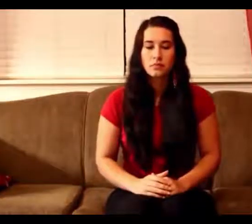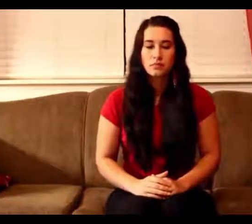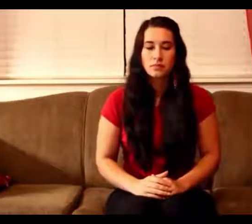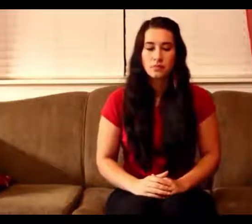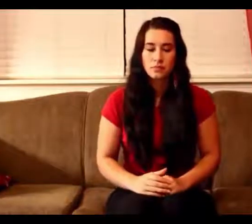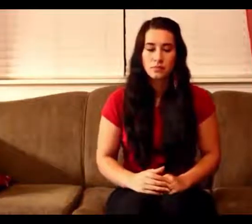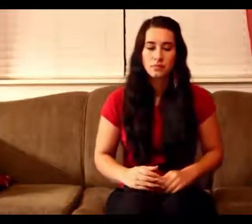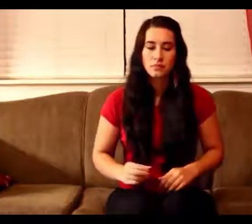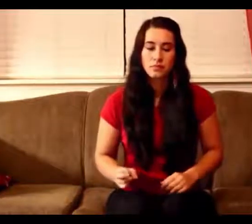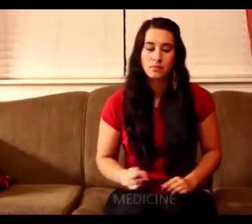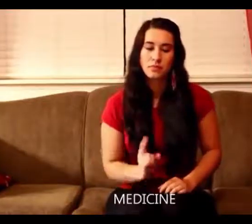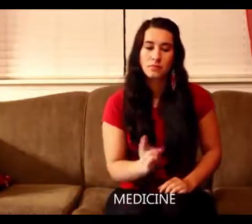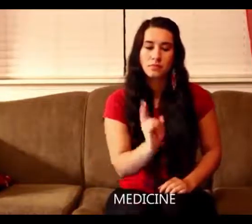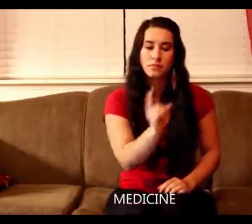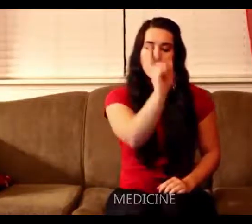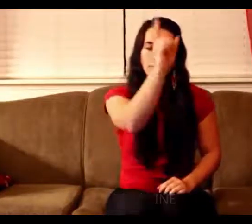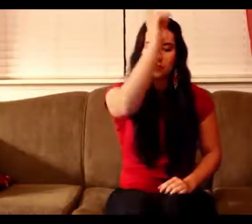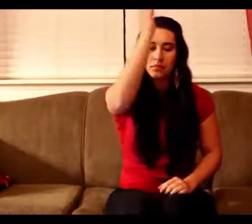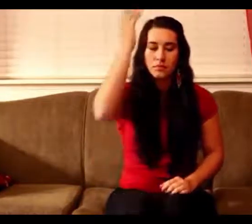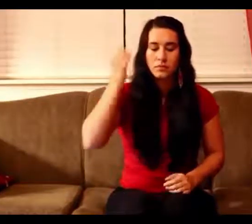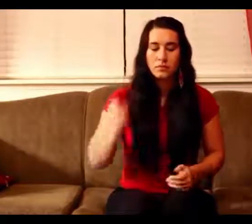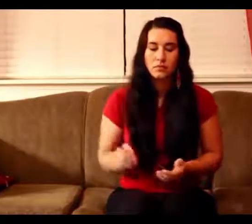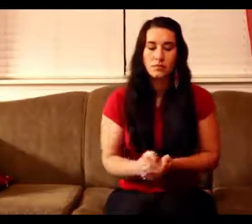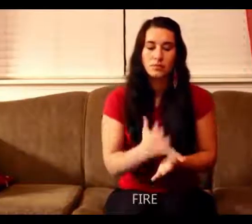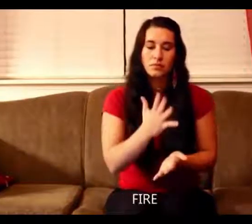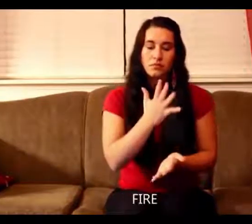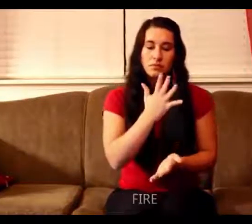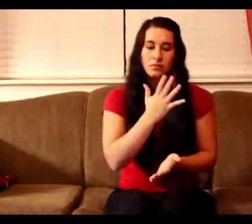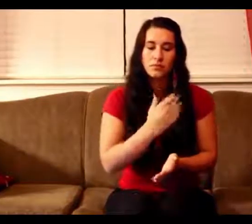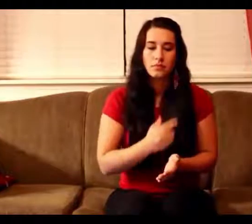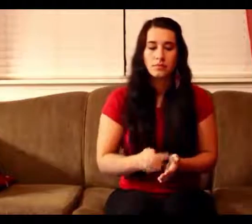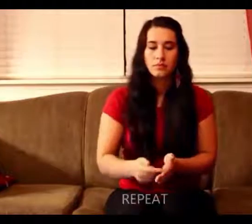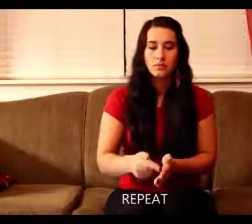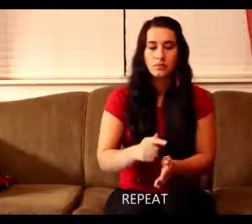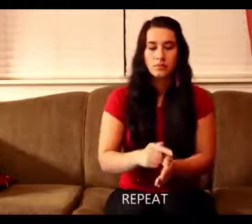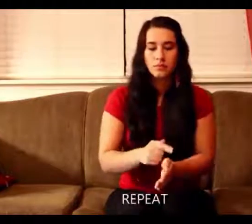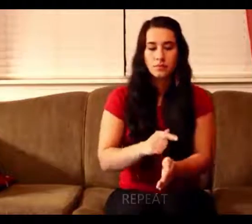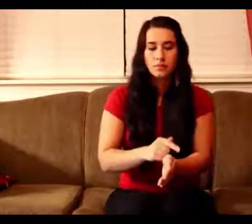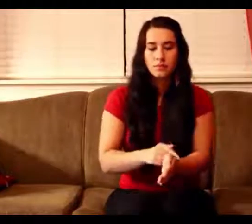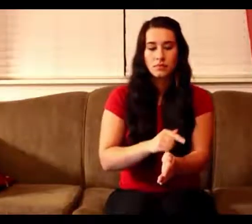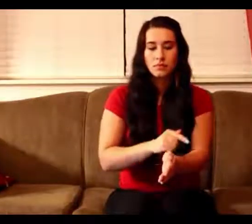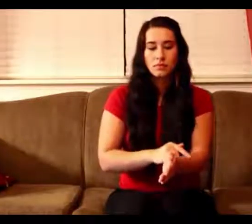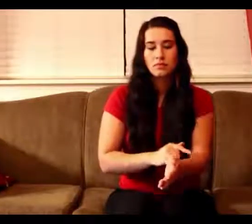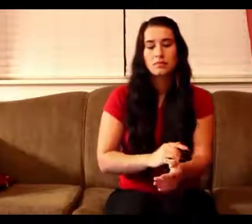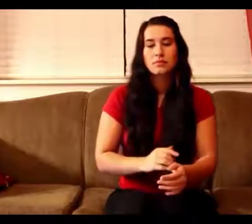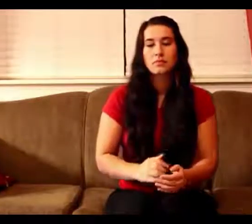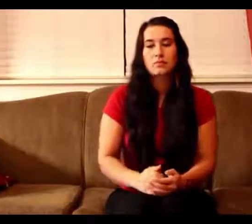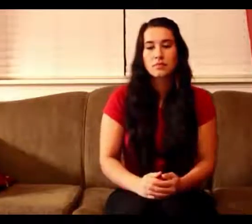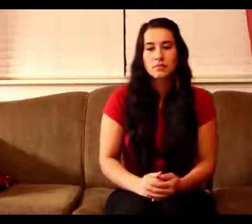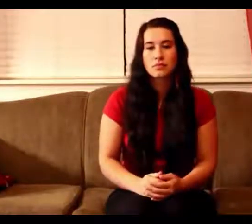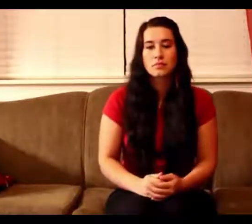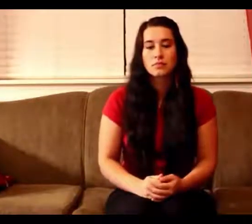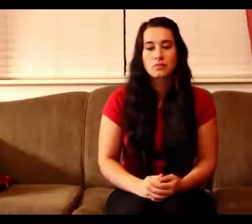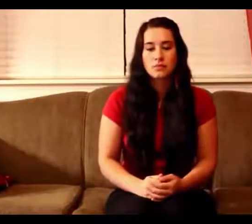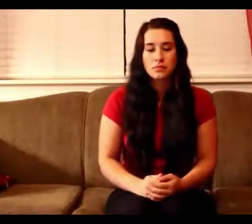A sacred fire, burns within